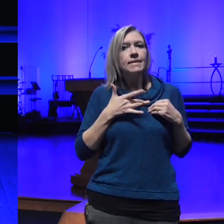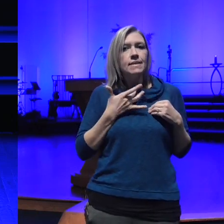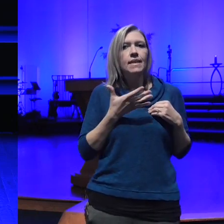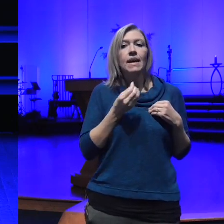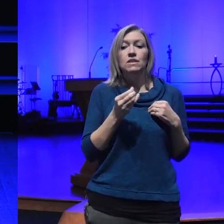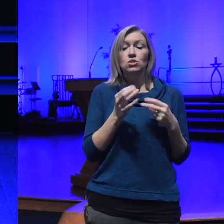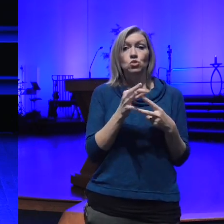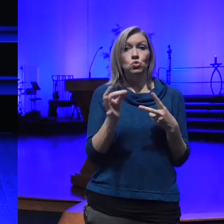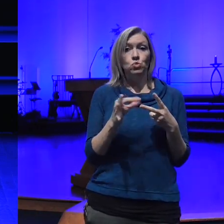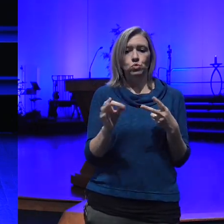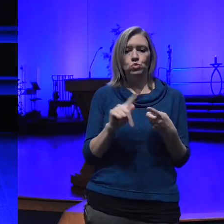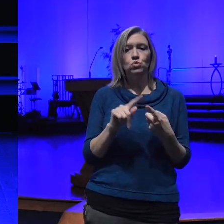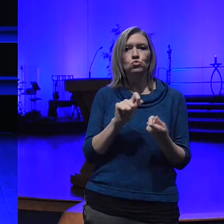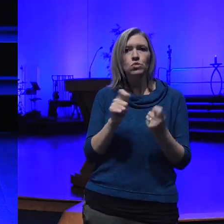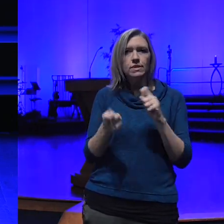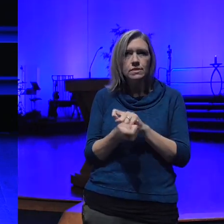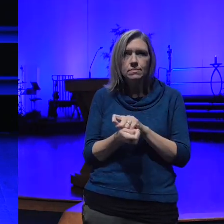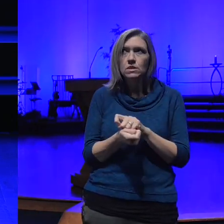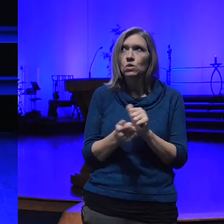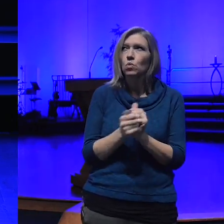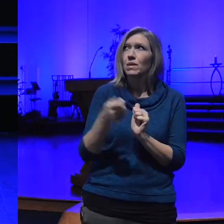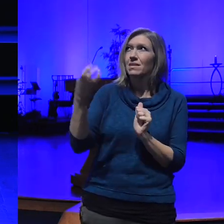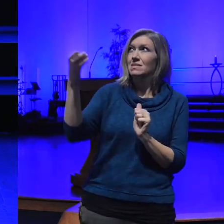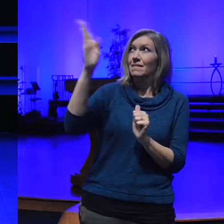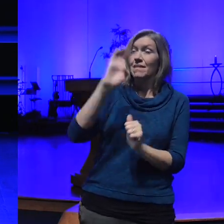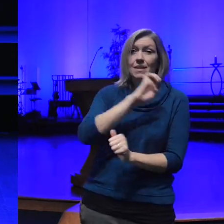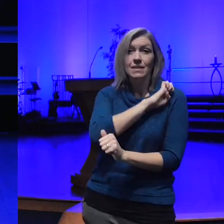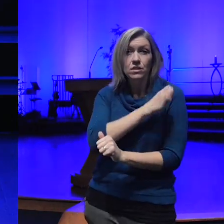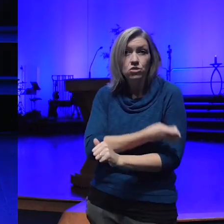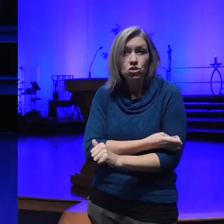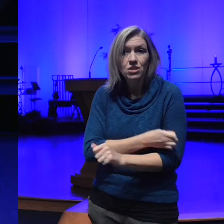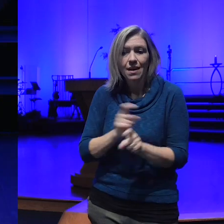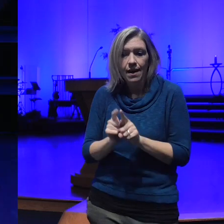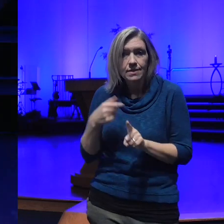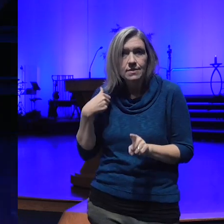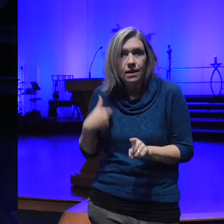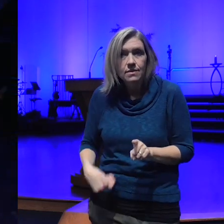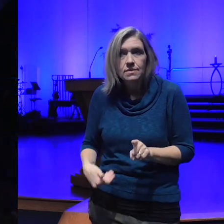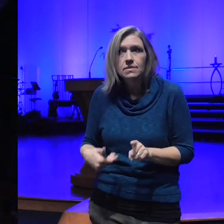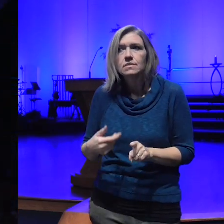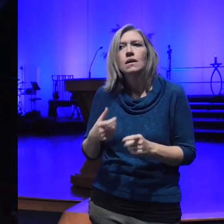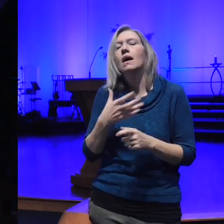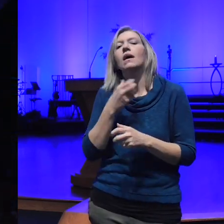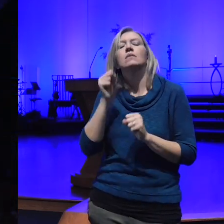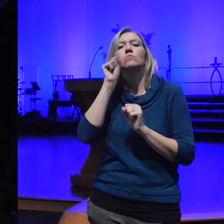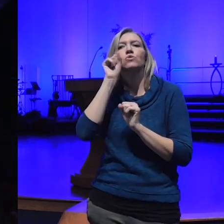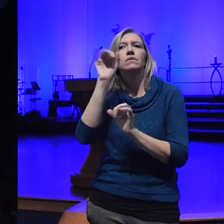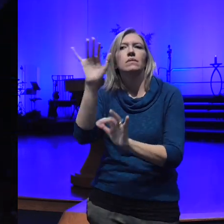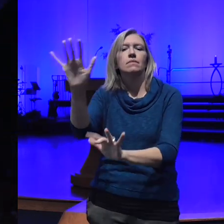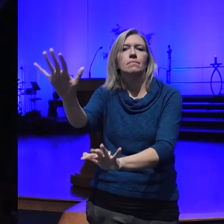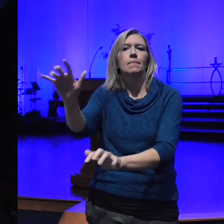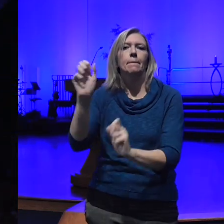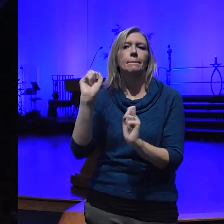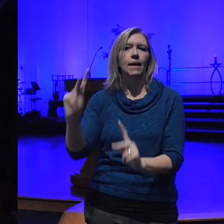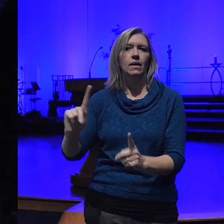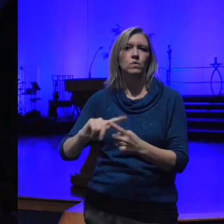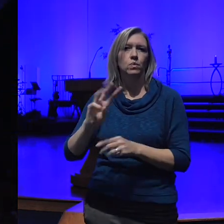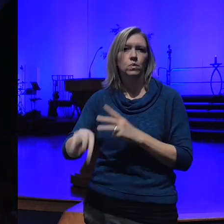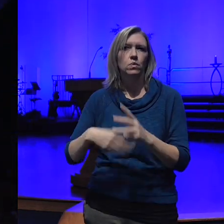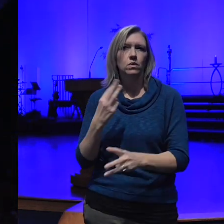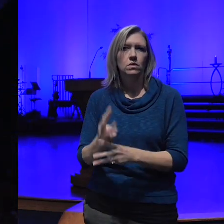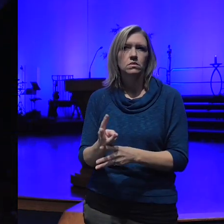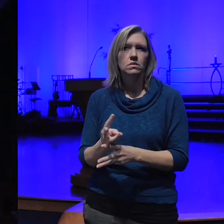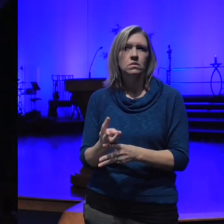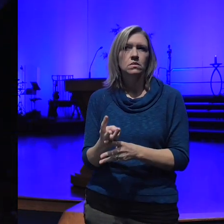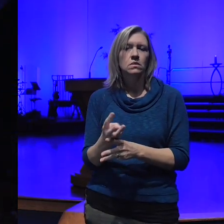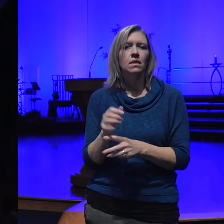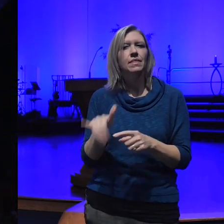energy of the Divine as us and breathing it back out into the world it's a practice that for me